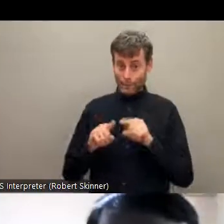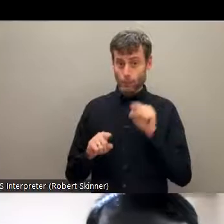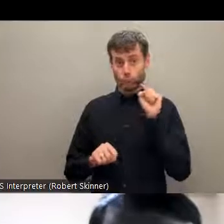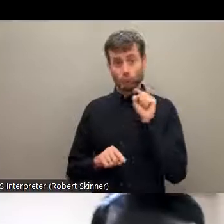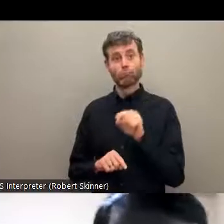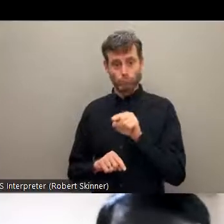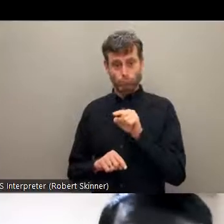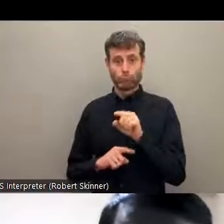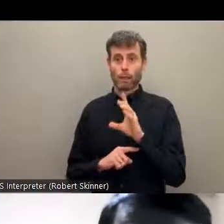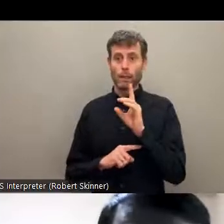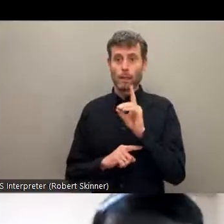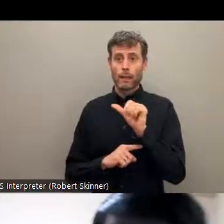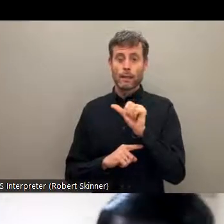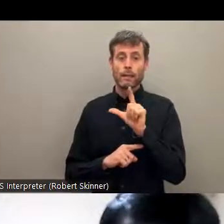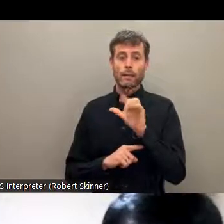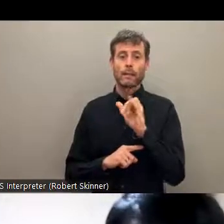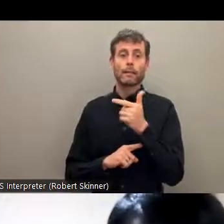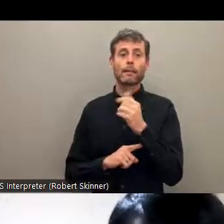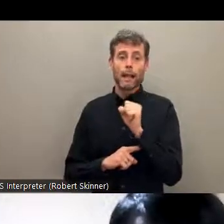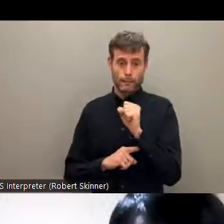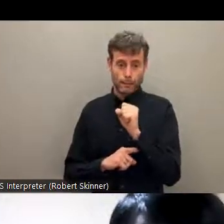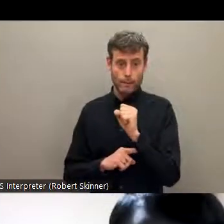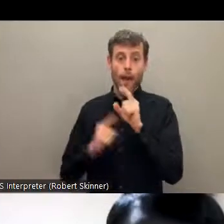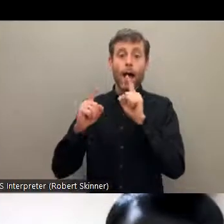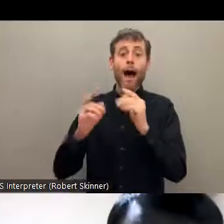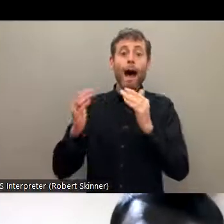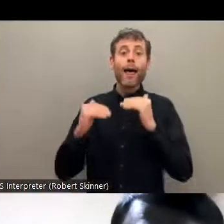are from the Dalit people, 13.6 in